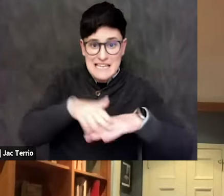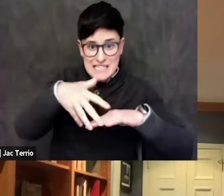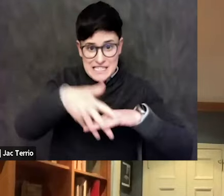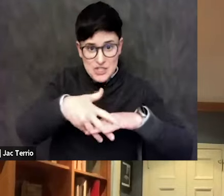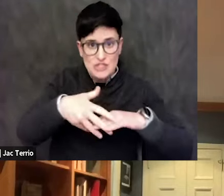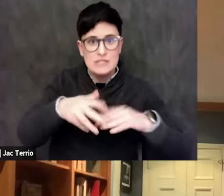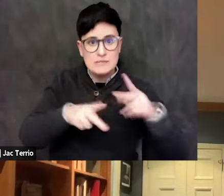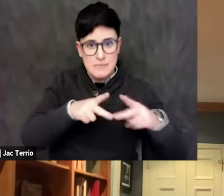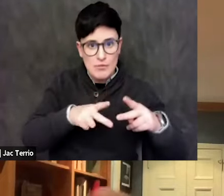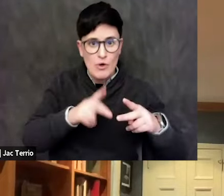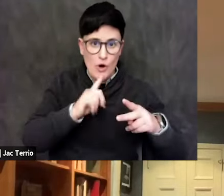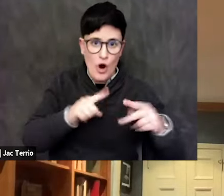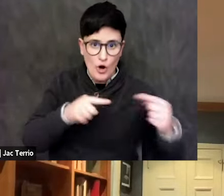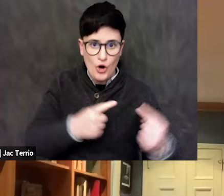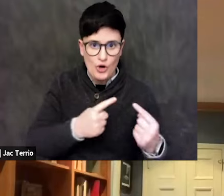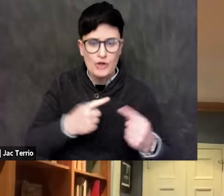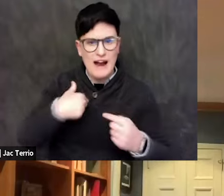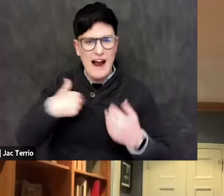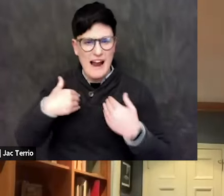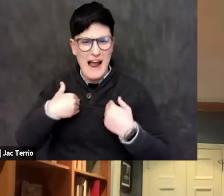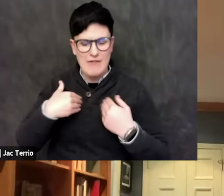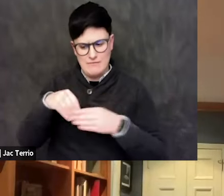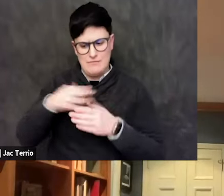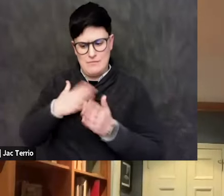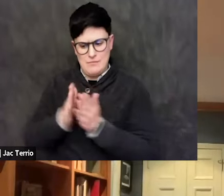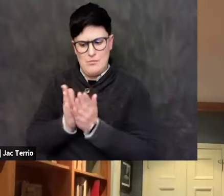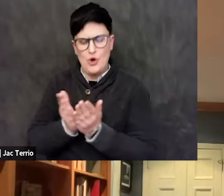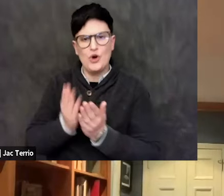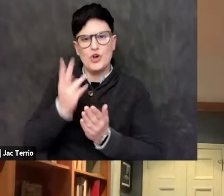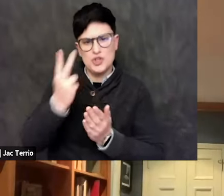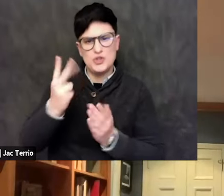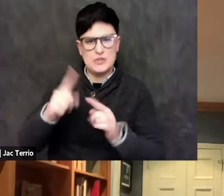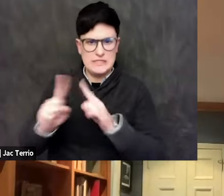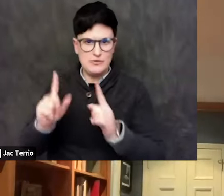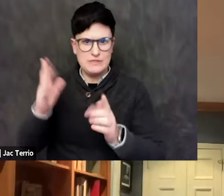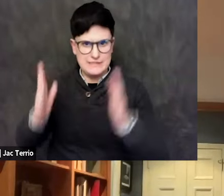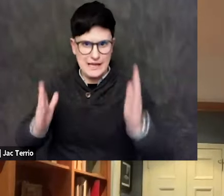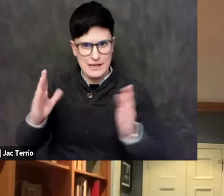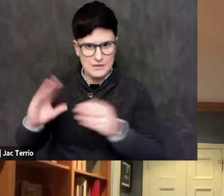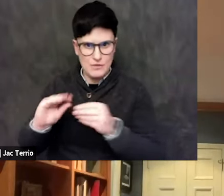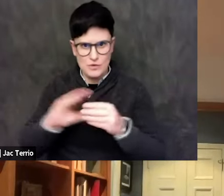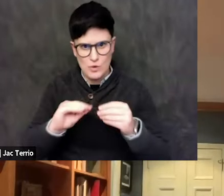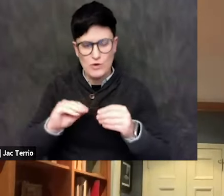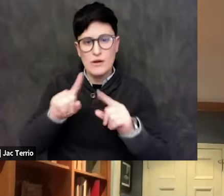And they sort of fly by each other at night. But I had this couplet that I pointed